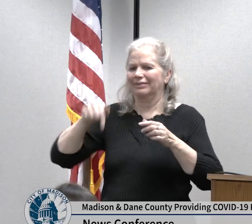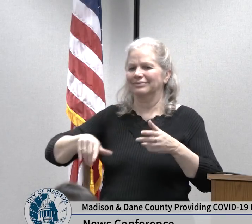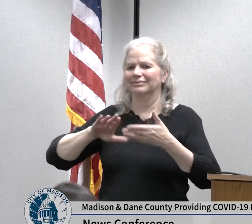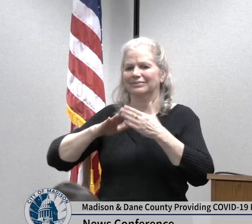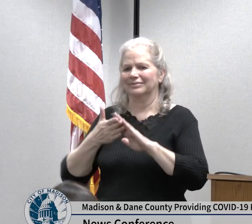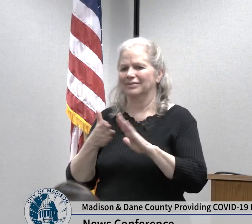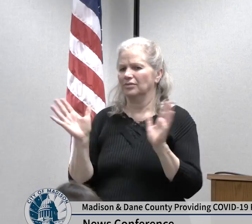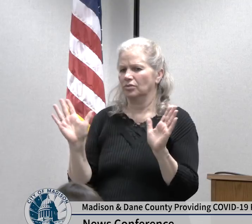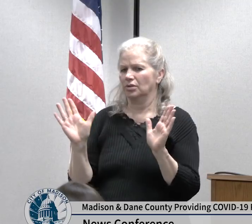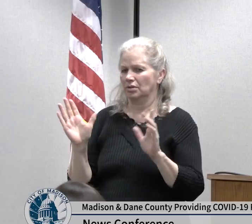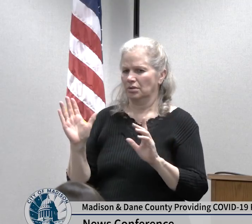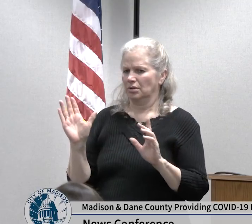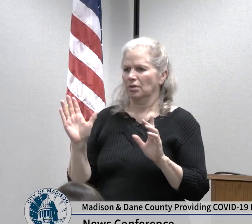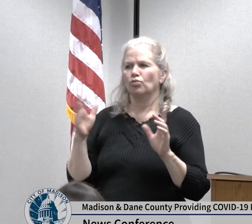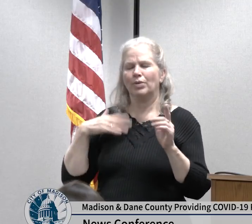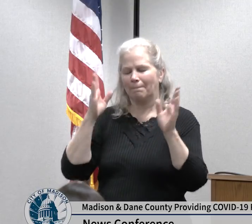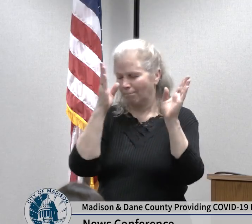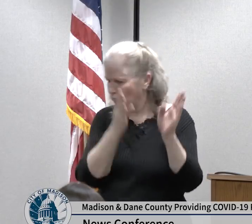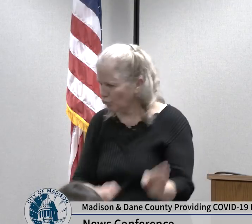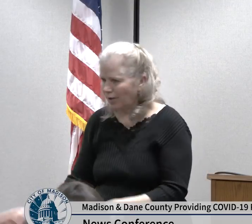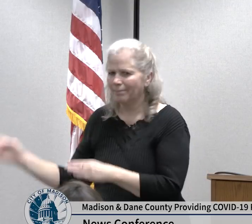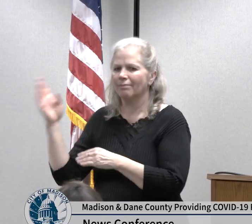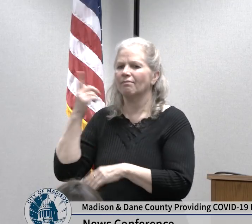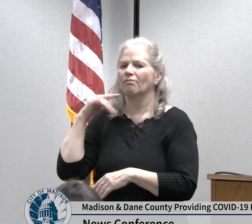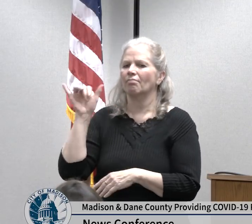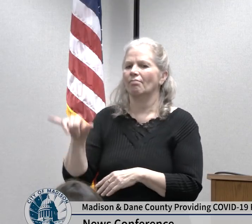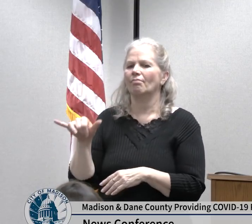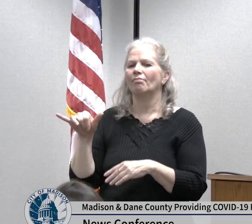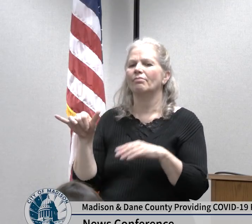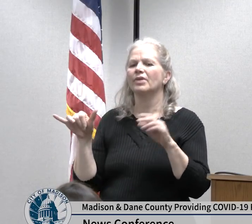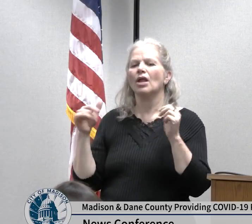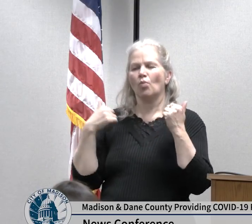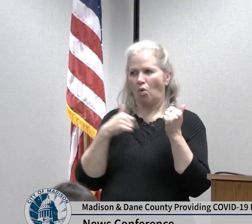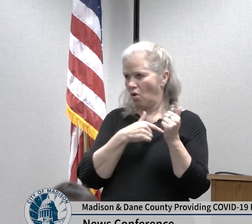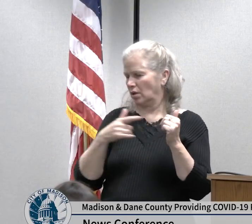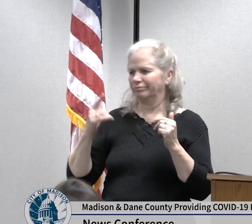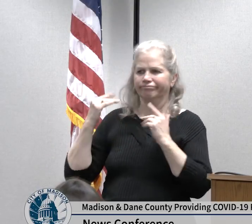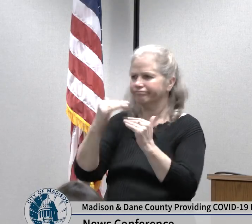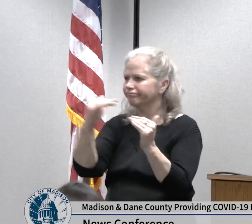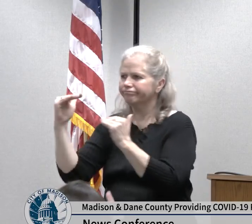and employees employers we can all limit the spread of disease reduce the strain